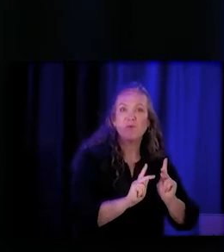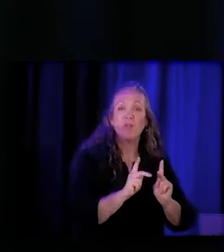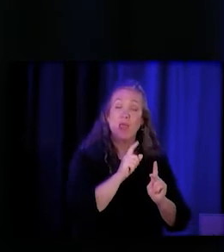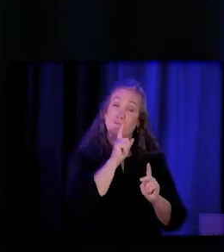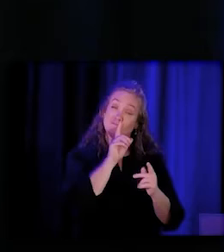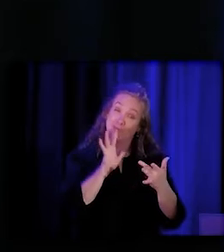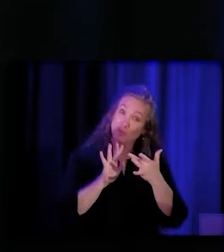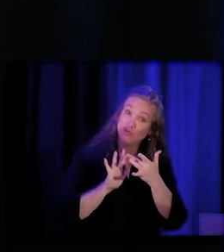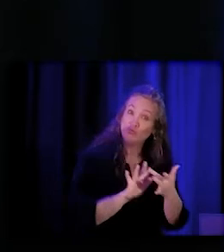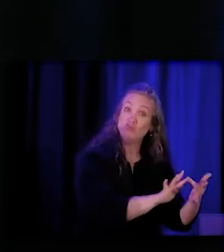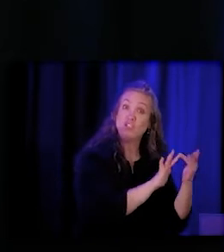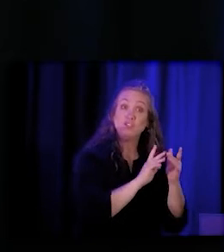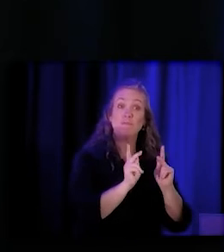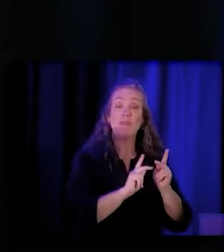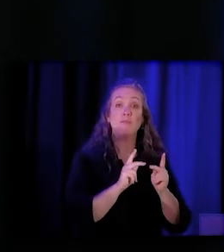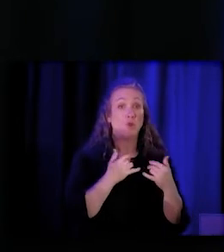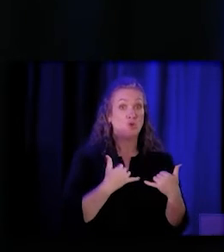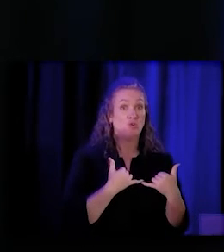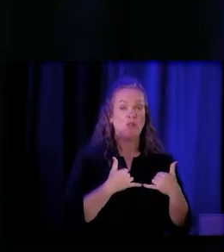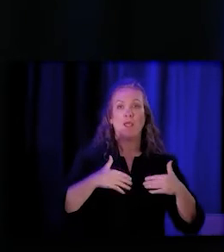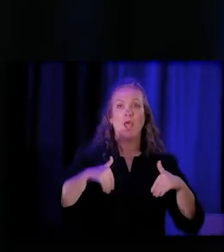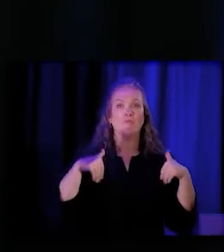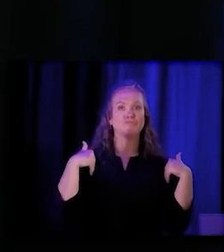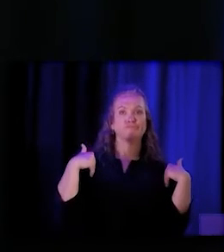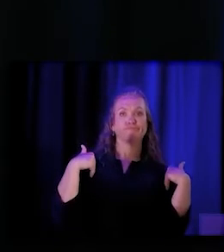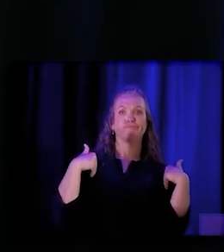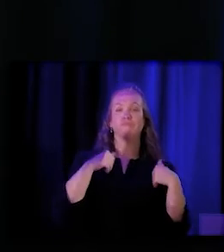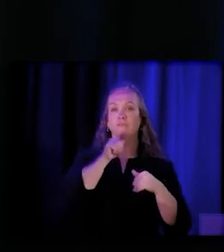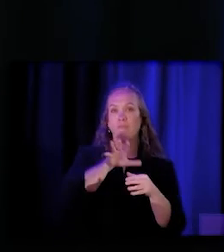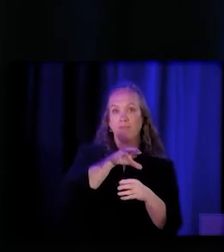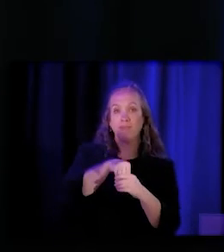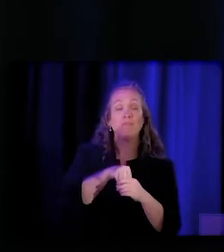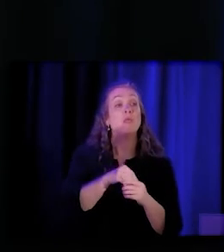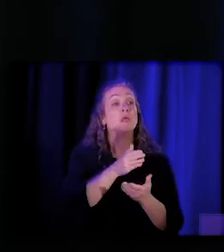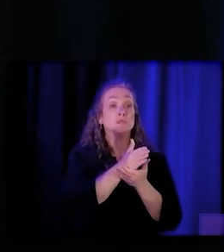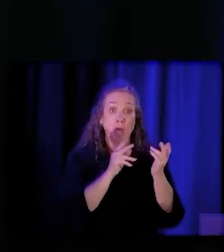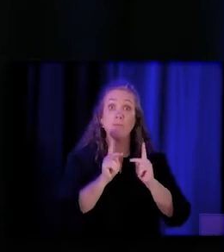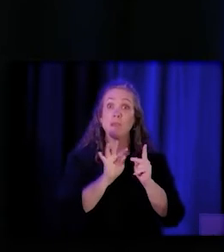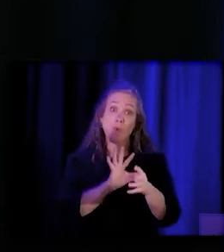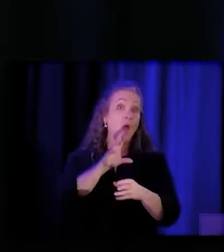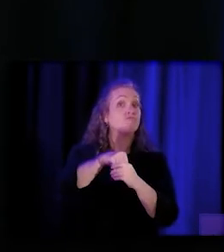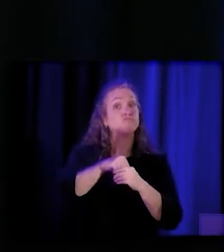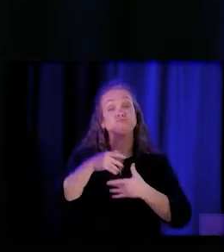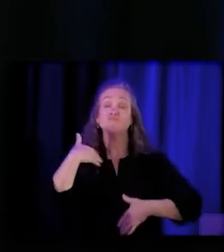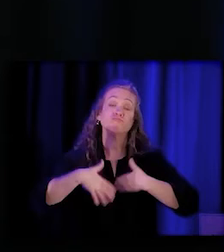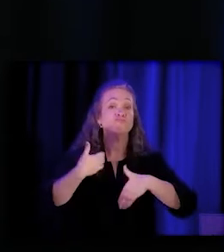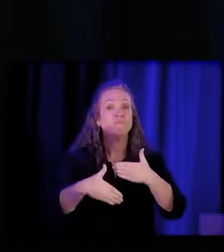who are currently unengaged, right? We have people who are engaged with the healthcare system and they don't necessarily get what they need,